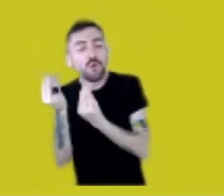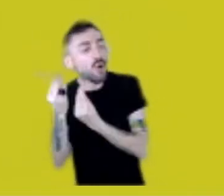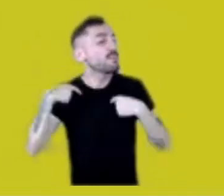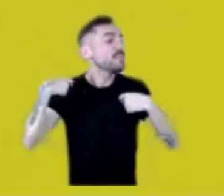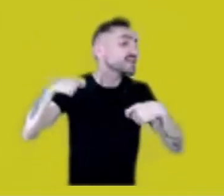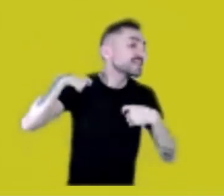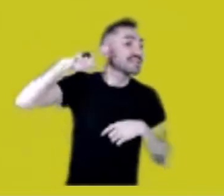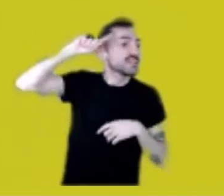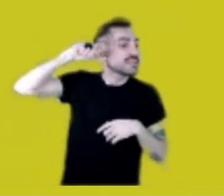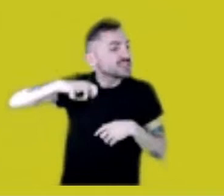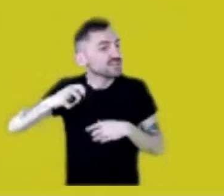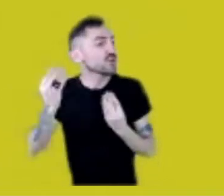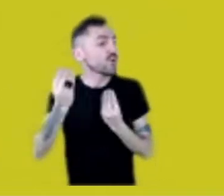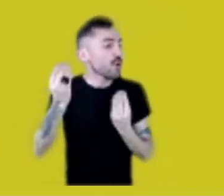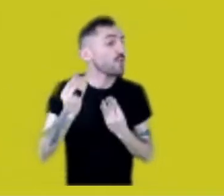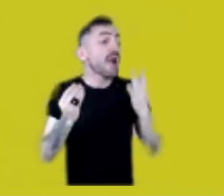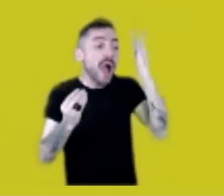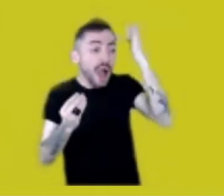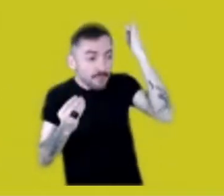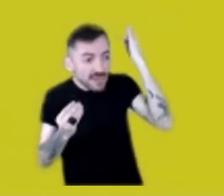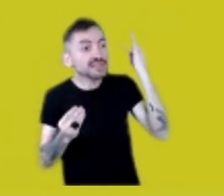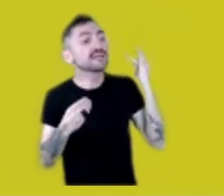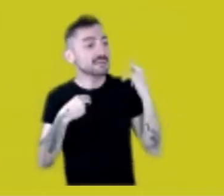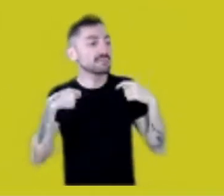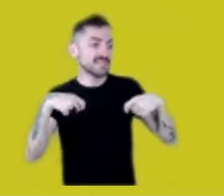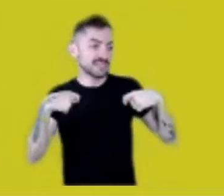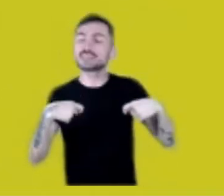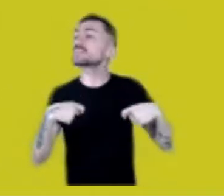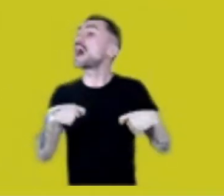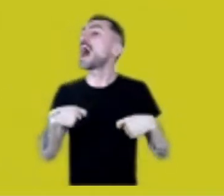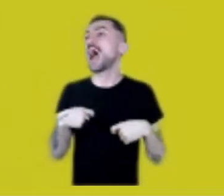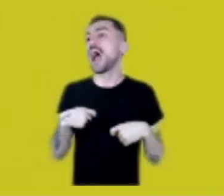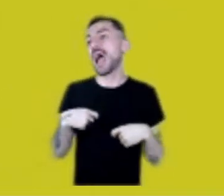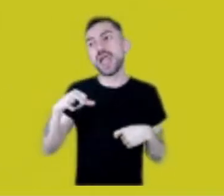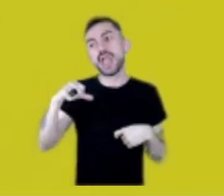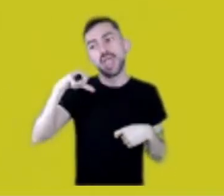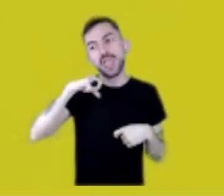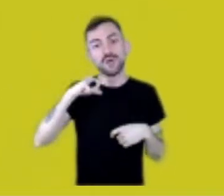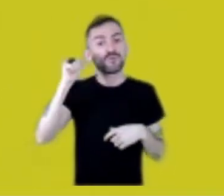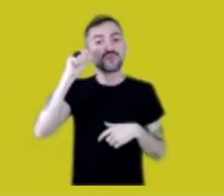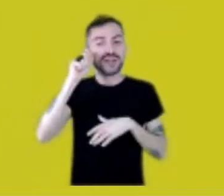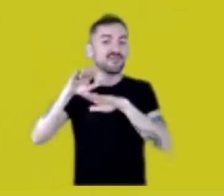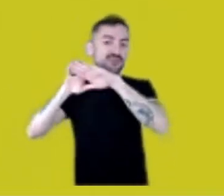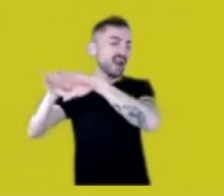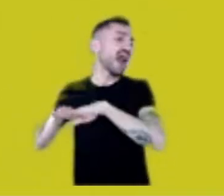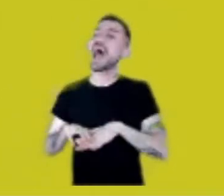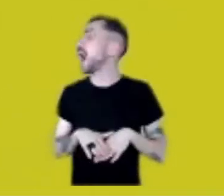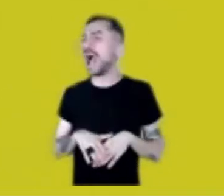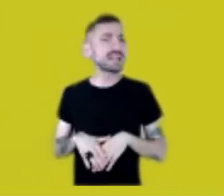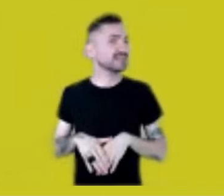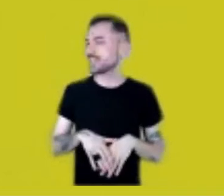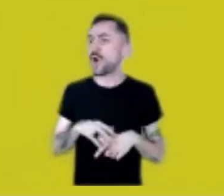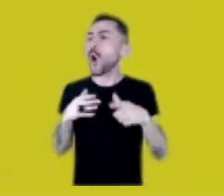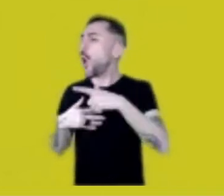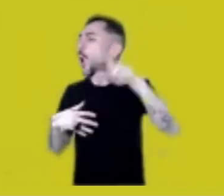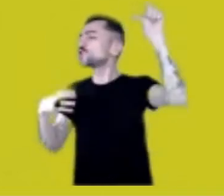but tomorrow we’re gonna decide.” And the woman says, “If it was up to me, I’d do such and such! That’s what our community needs!”